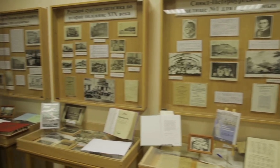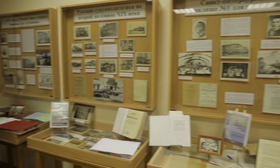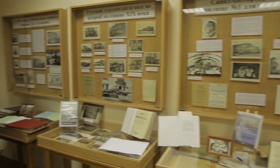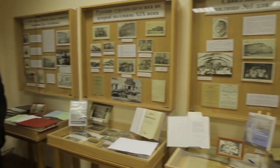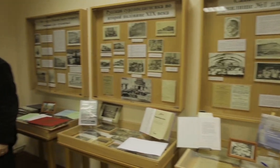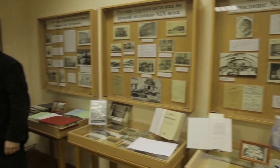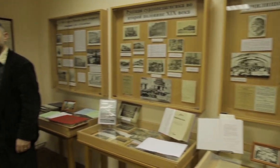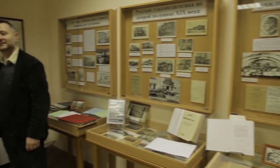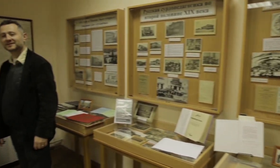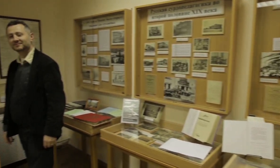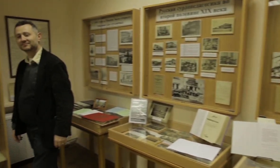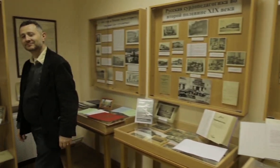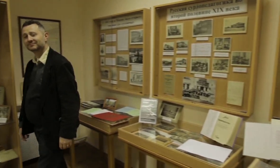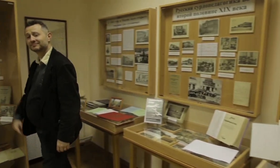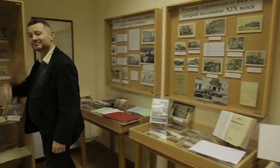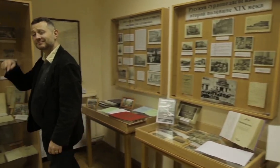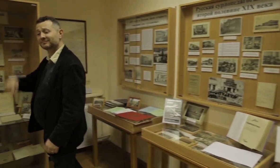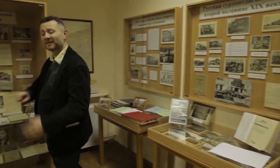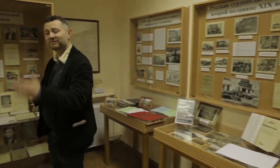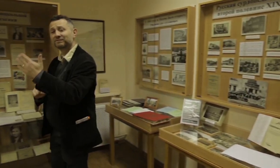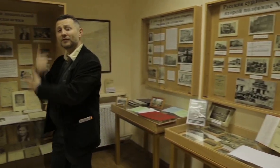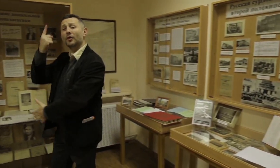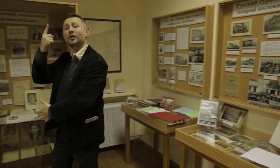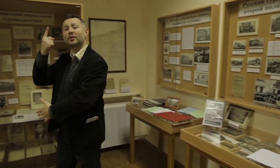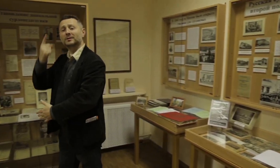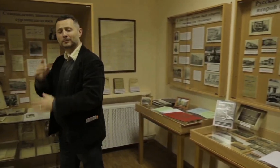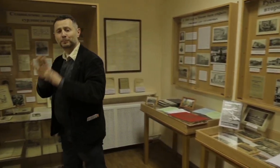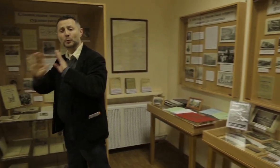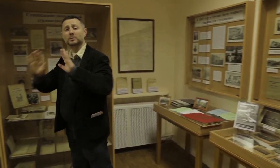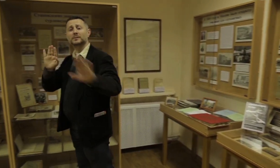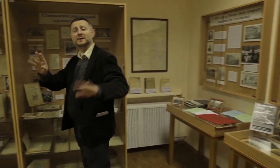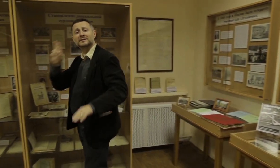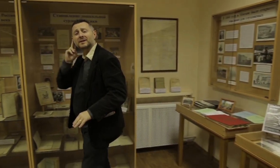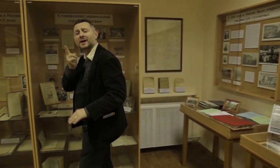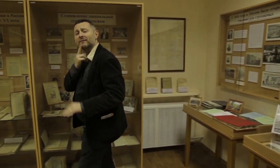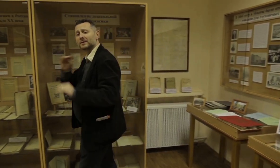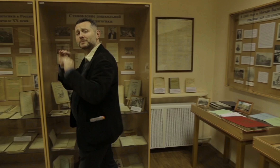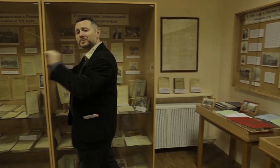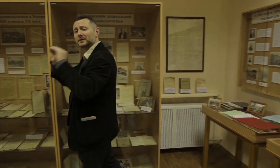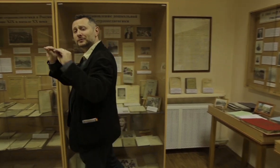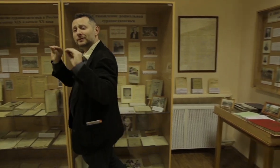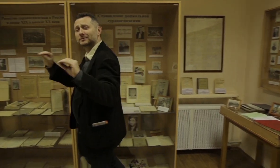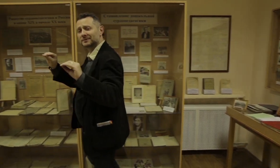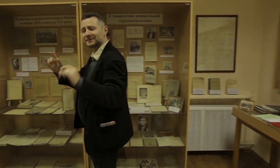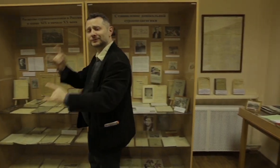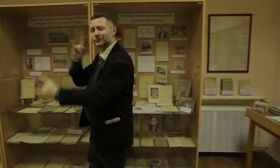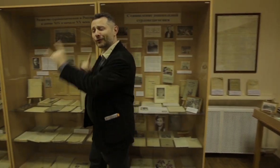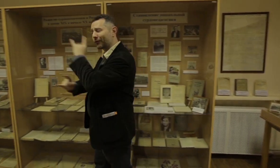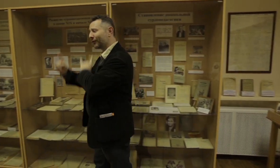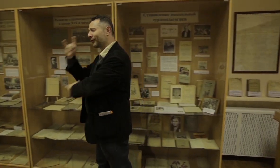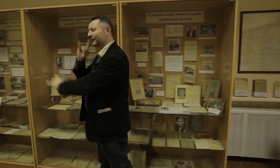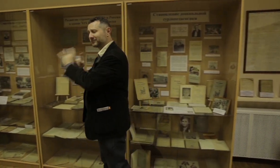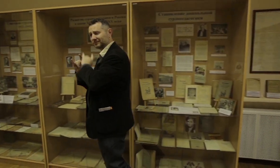times changed, and it became impossible for the government to continue its support. We were ready to close. Before, we had 50 actors in